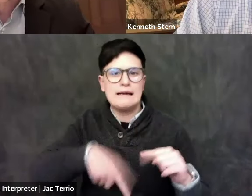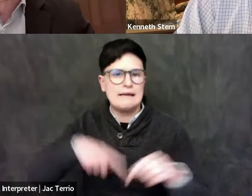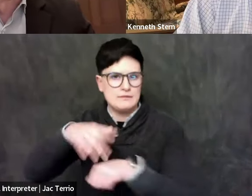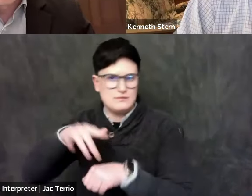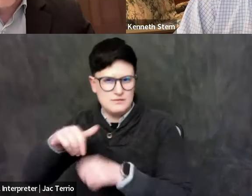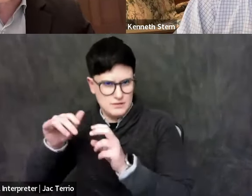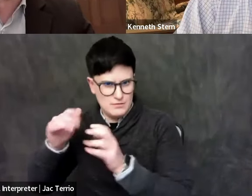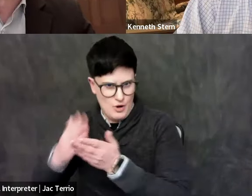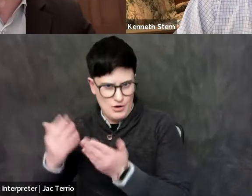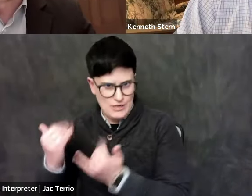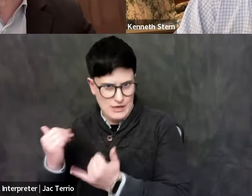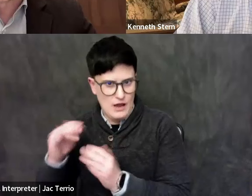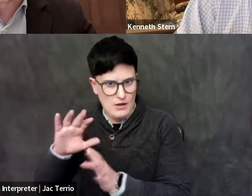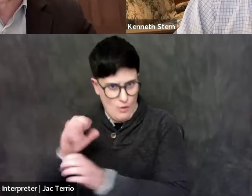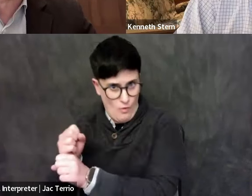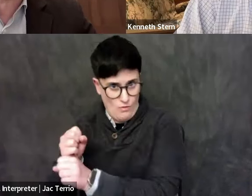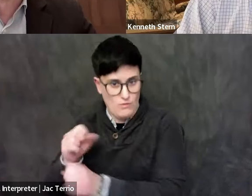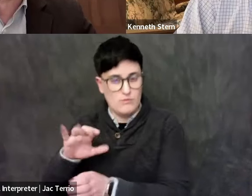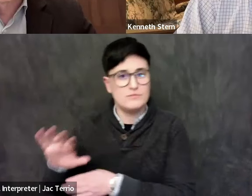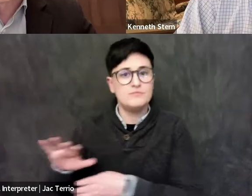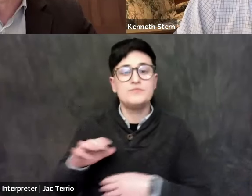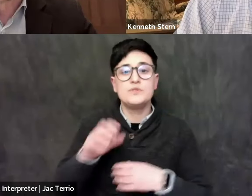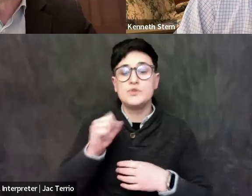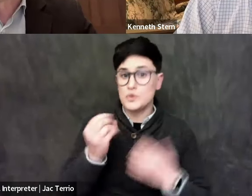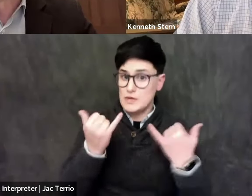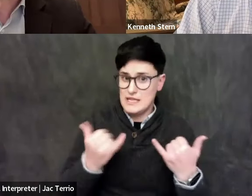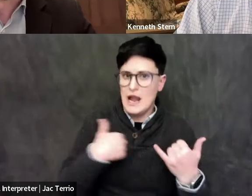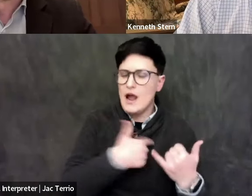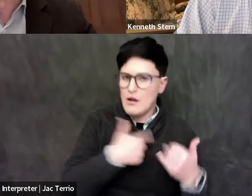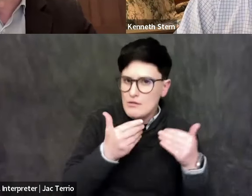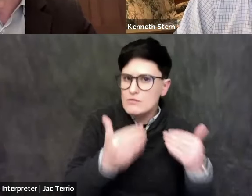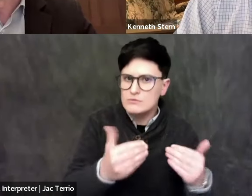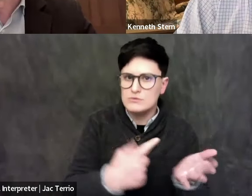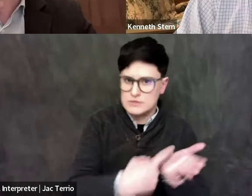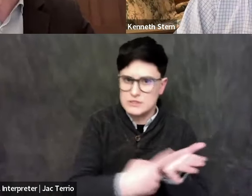So with that said, let's start on the discussion. There's a lot to get to.